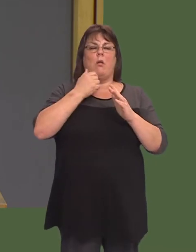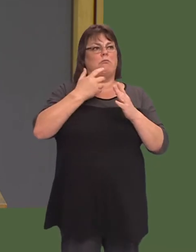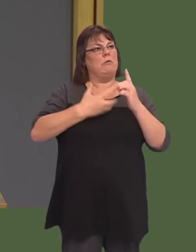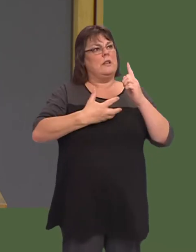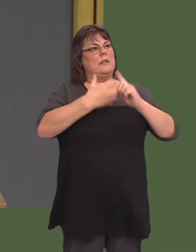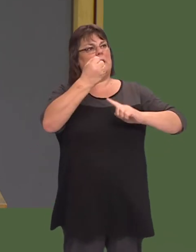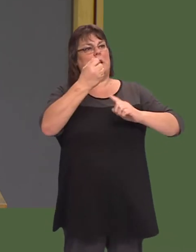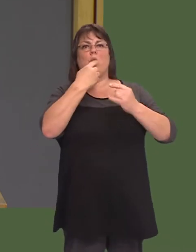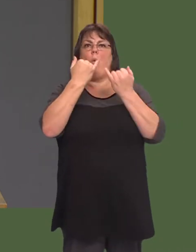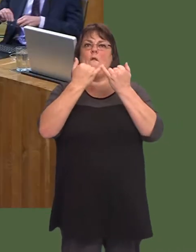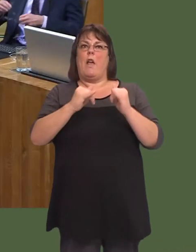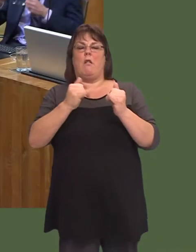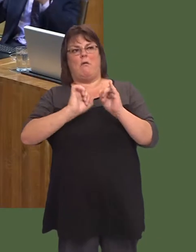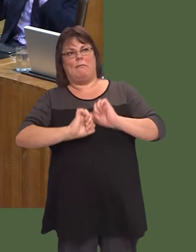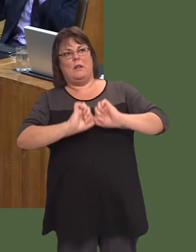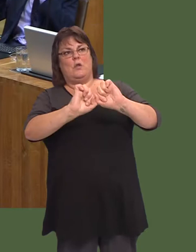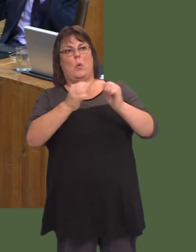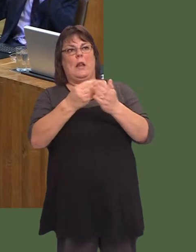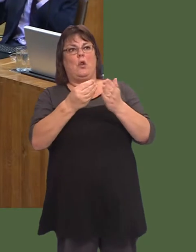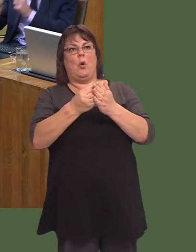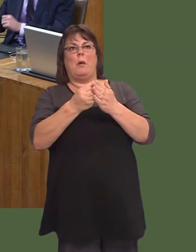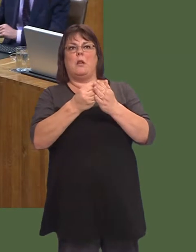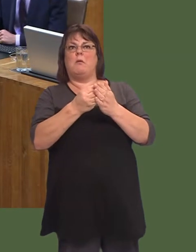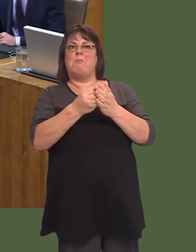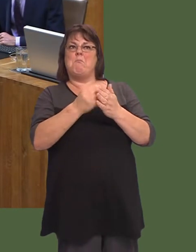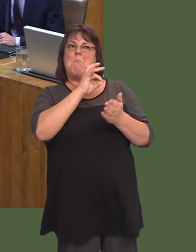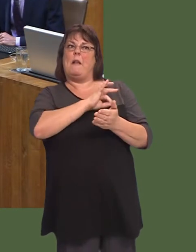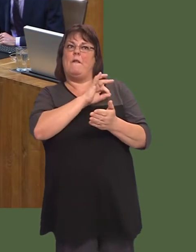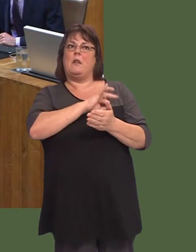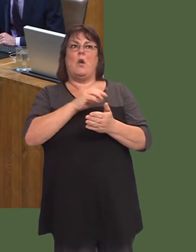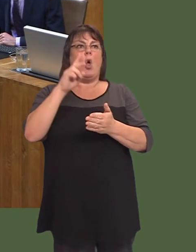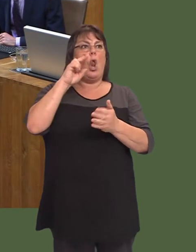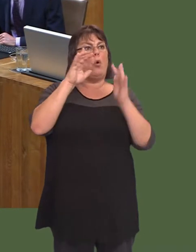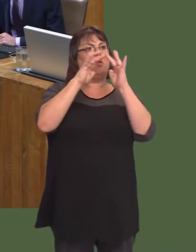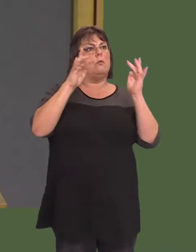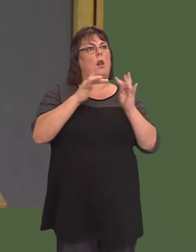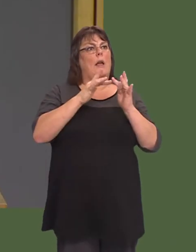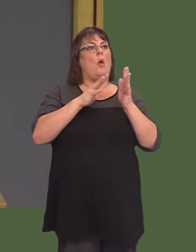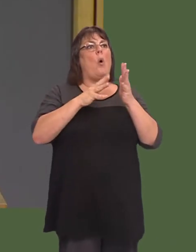No doubt the First Minister will have seen on WalesOnline today that the promoters of